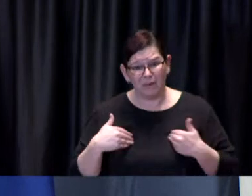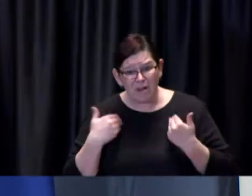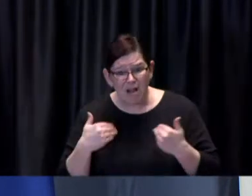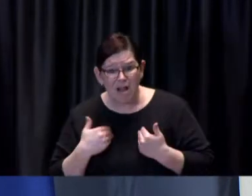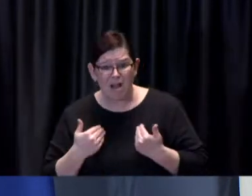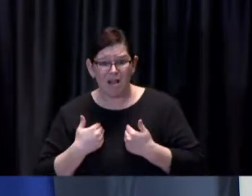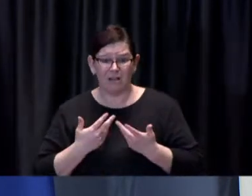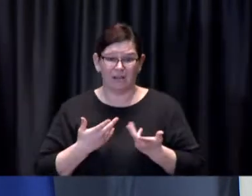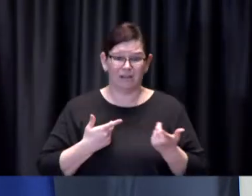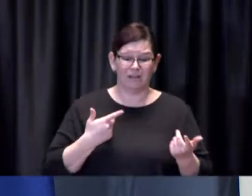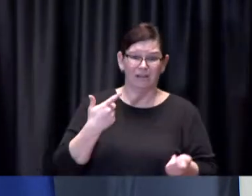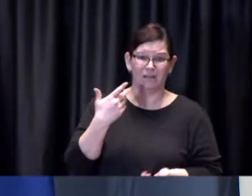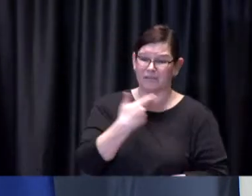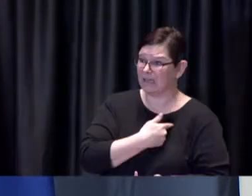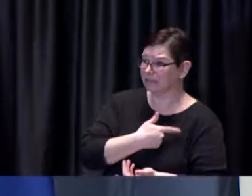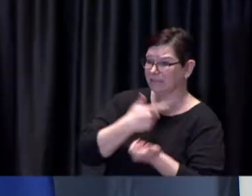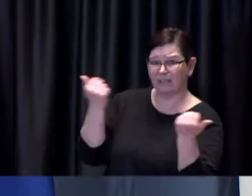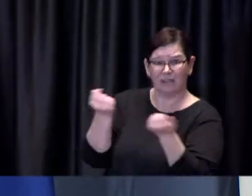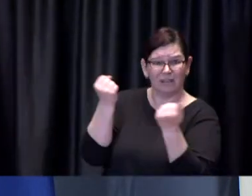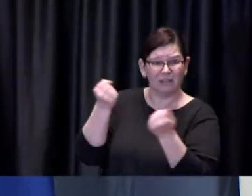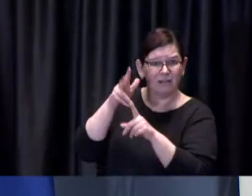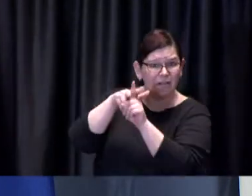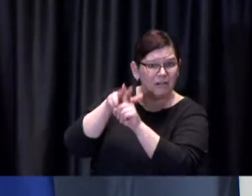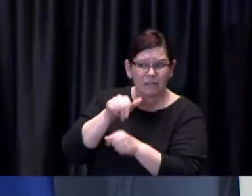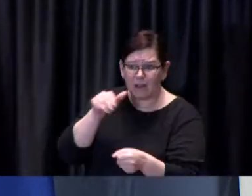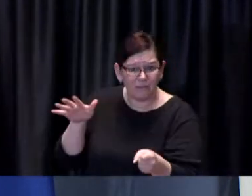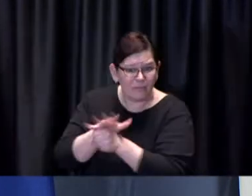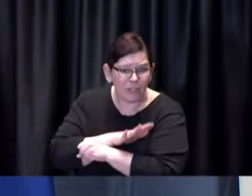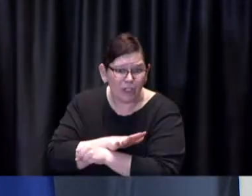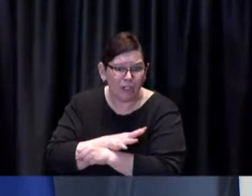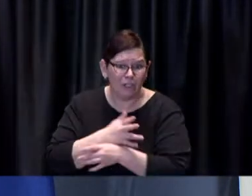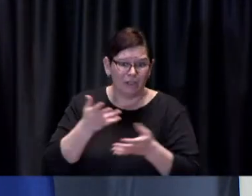from what I've learned from Dr. de Villa much more dangerous even to younger people